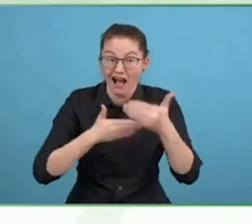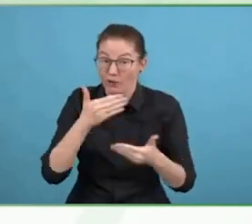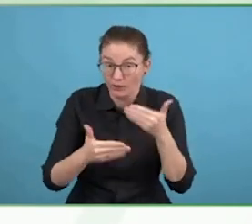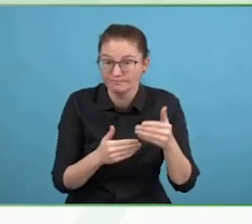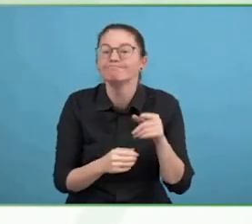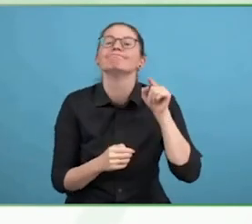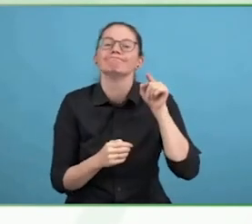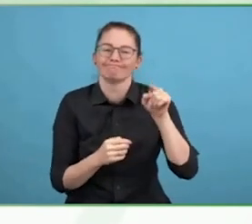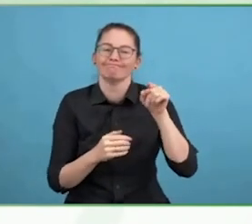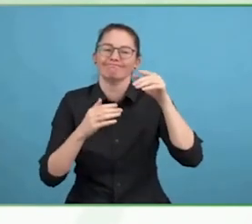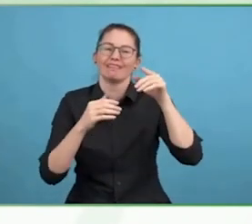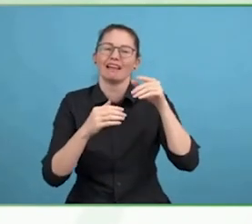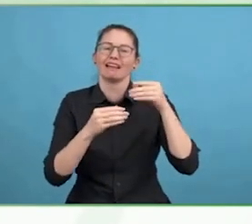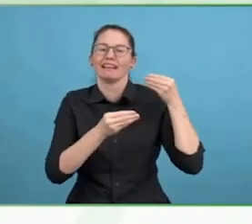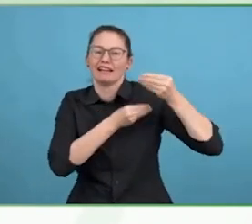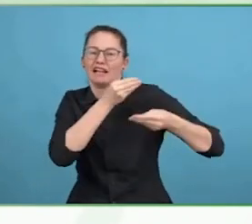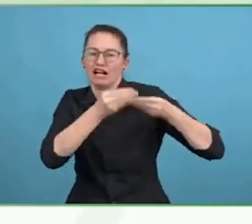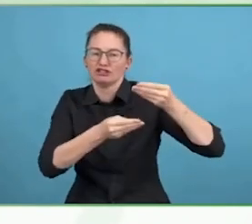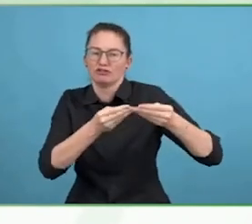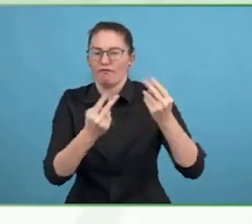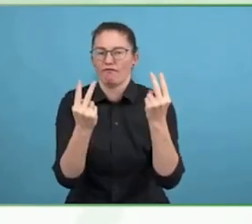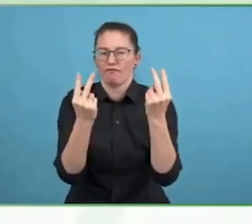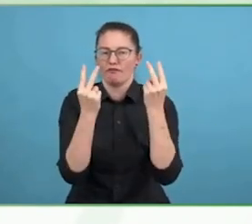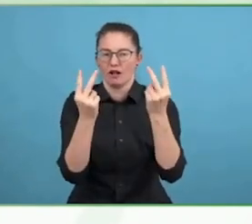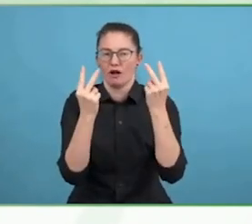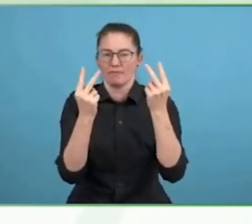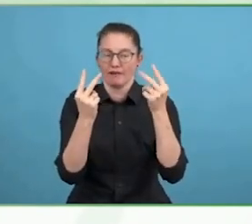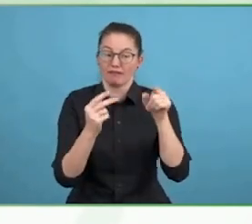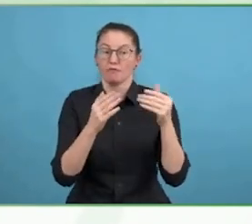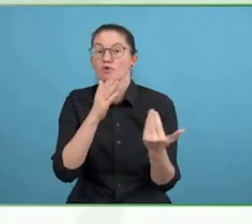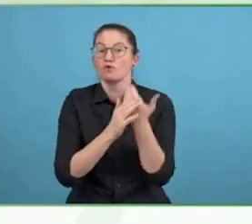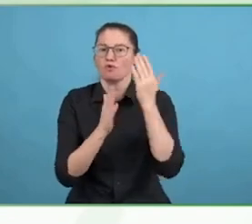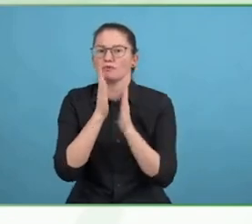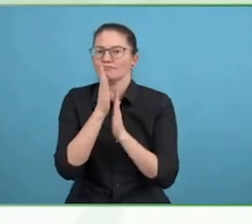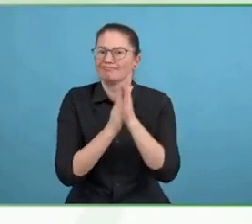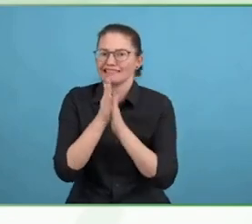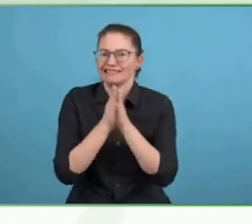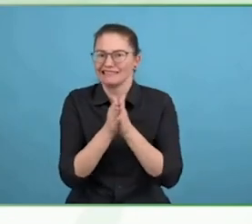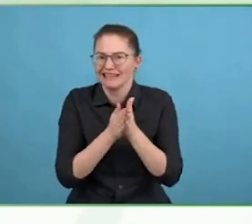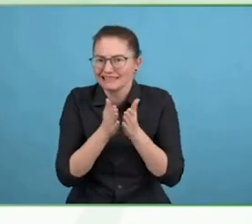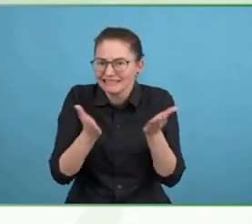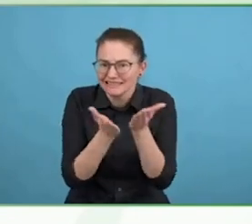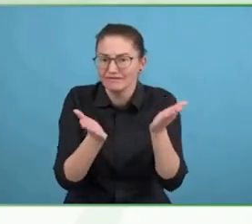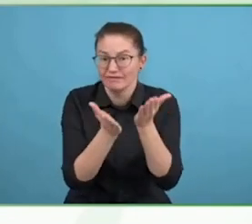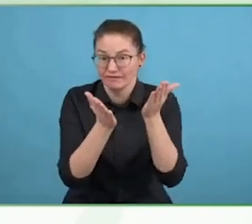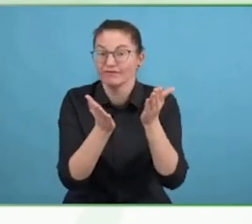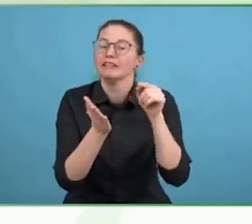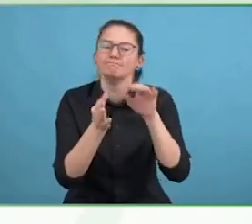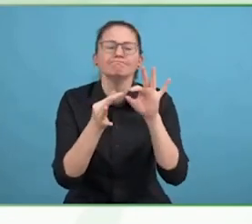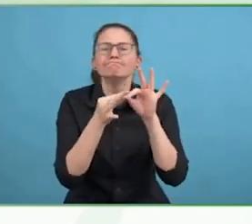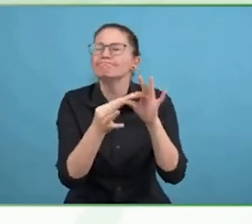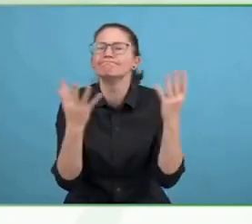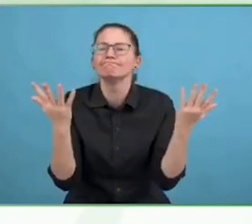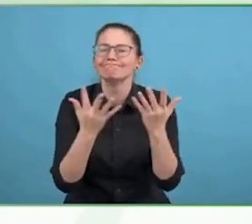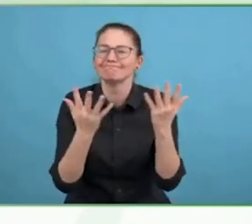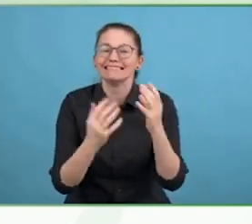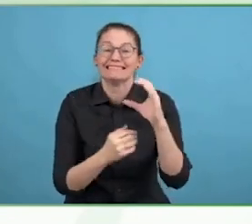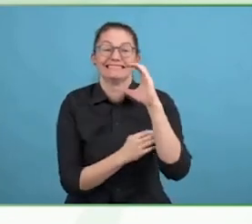may be missing within the ranks of your divisions. We will turn to a conversation that we are thrilled to bring to you.